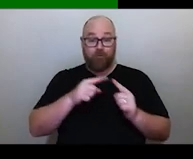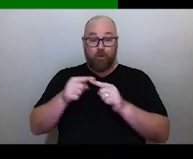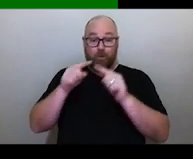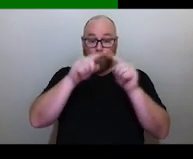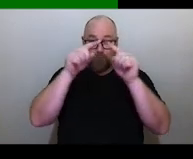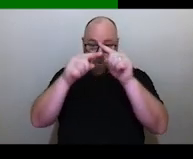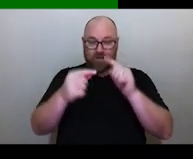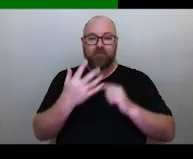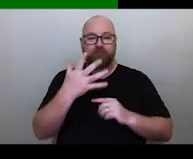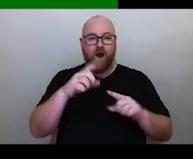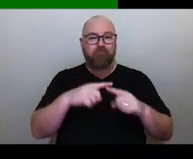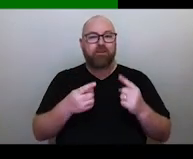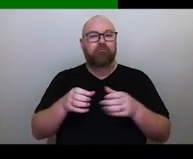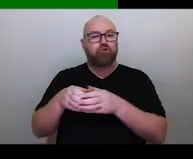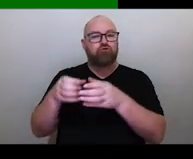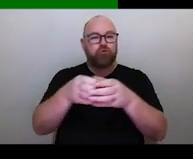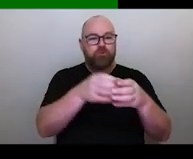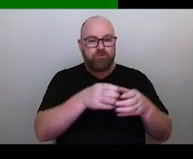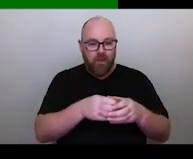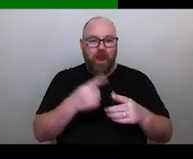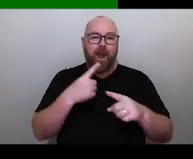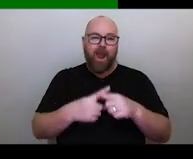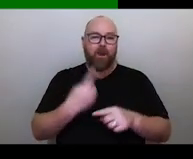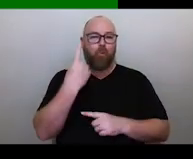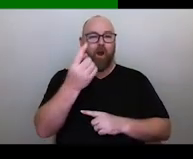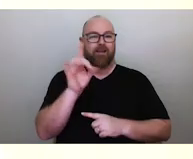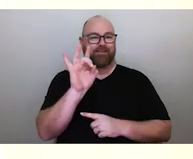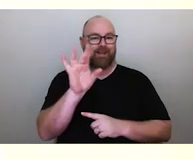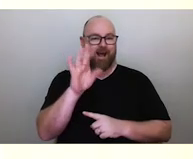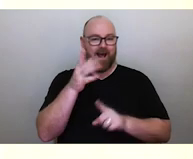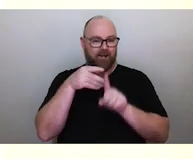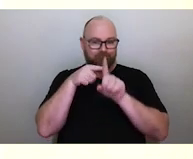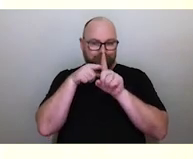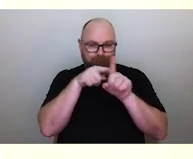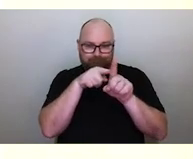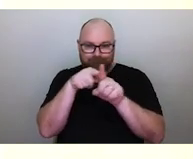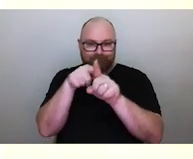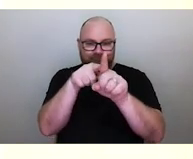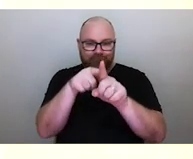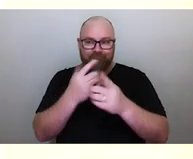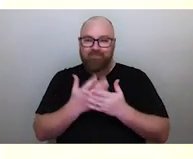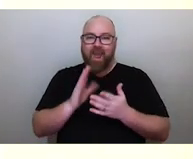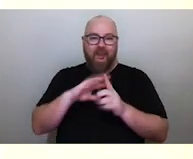but it also denotes the importance of having a navigational star. How to find your way from point A